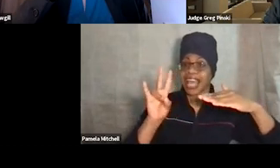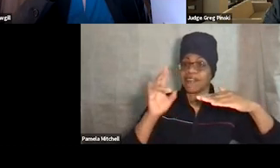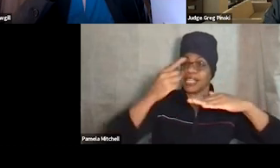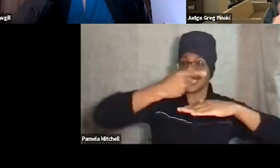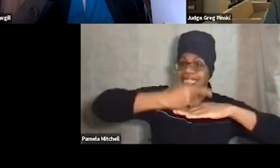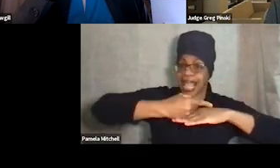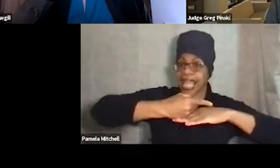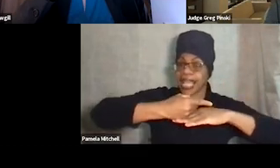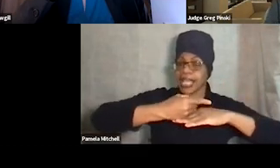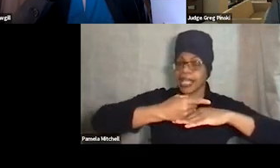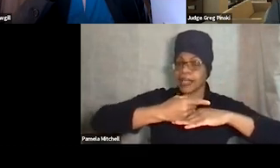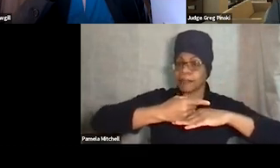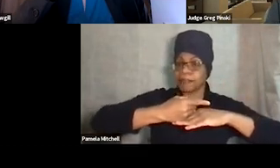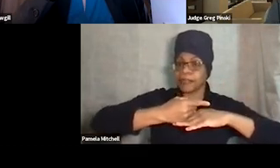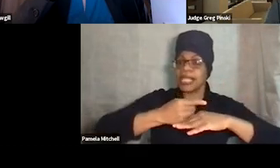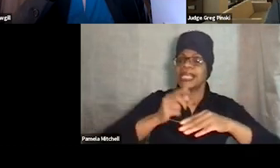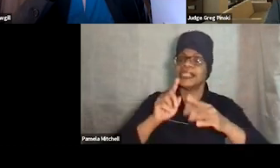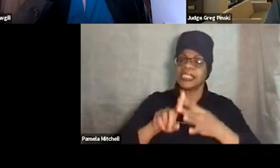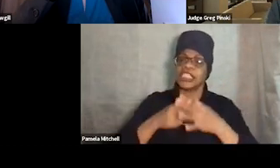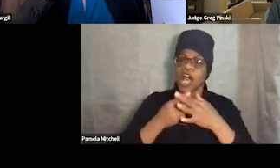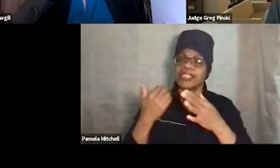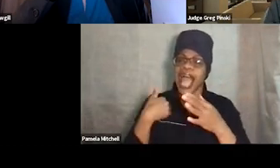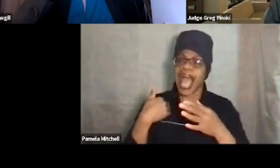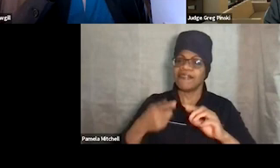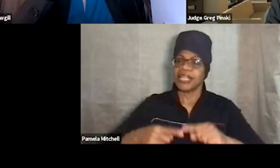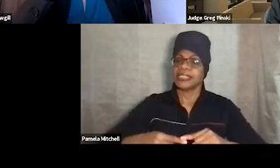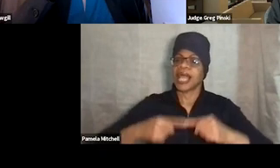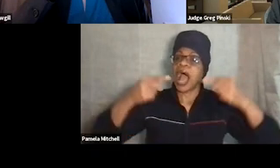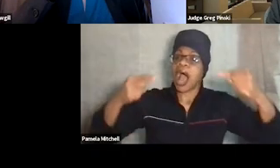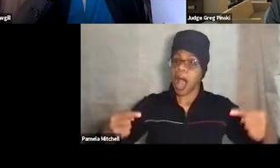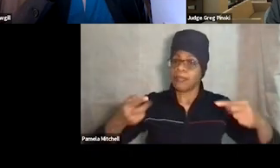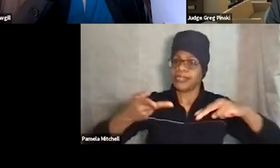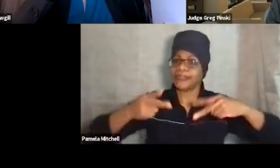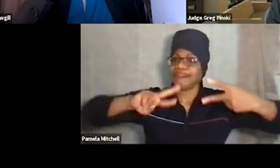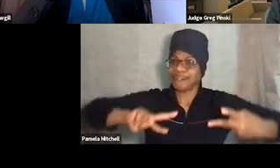they start to have an inverse effect on recidivism. And of course, two of our goals